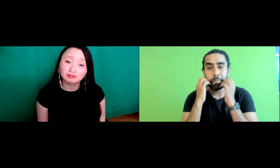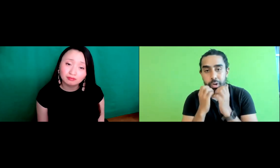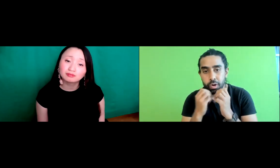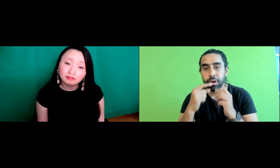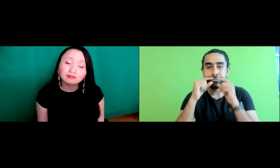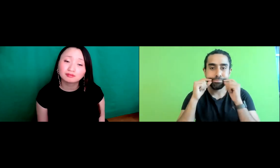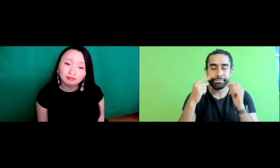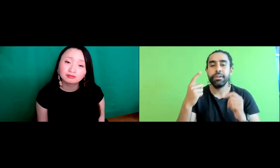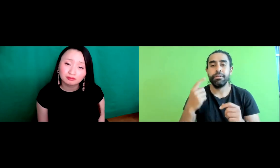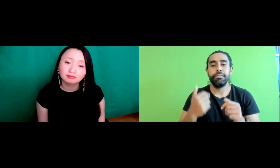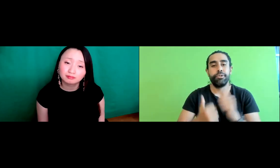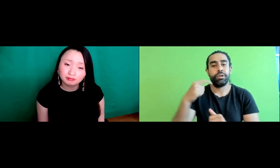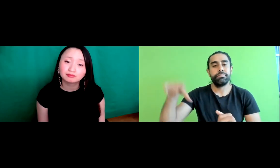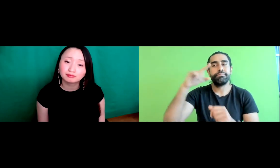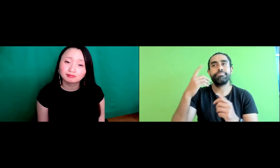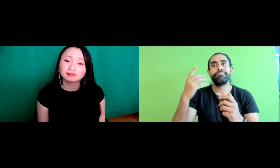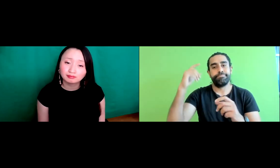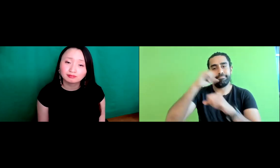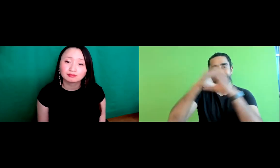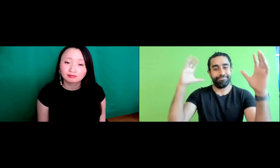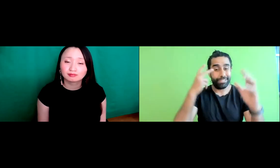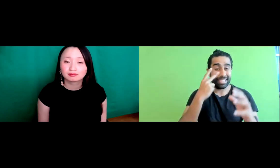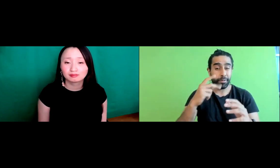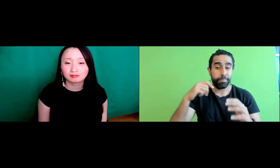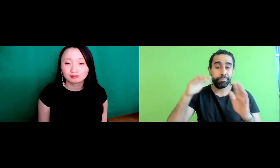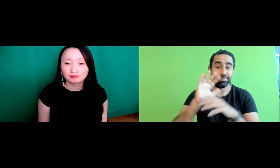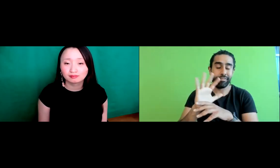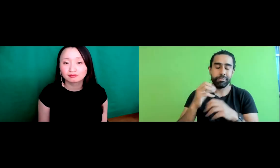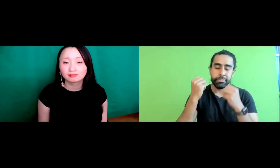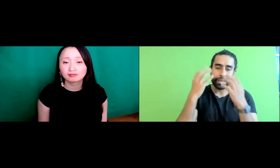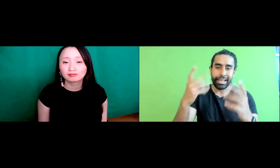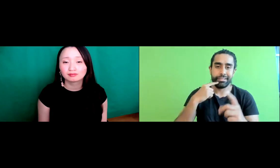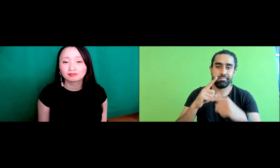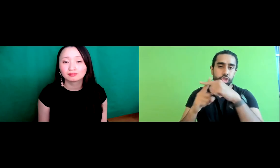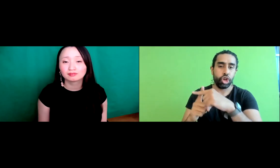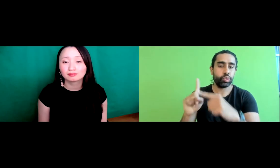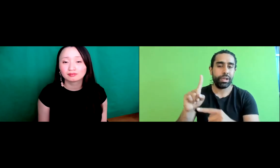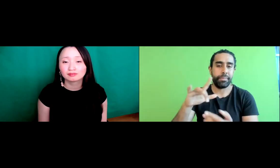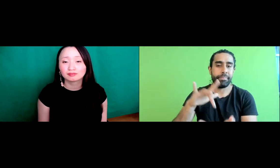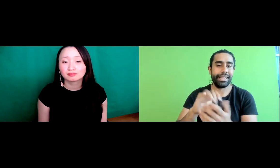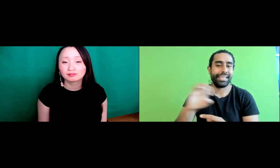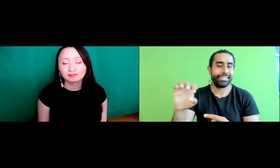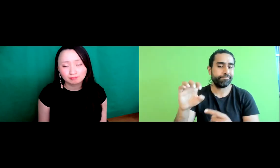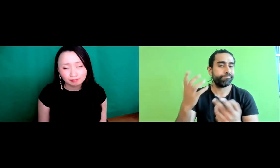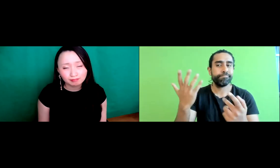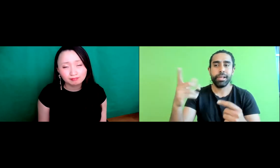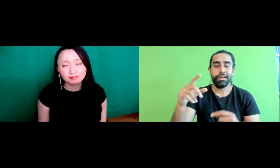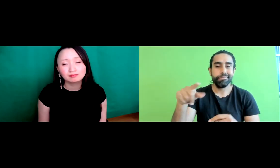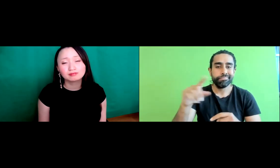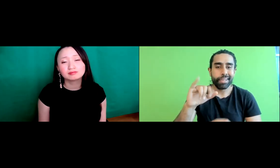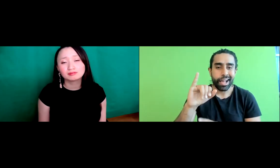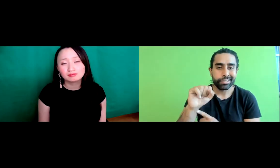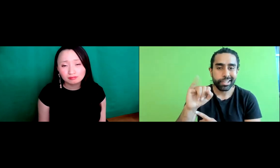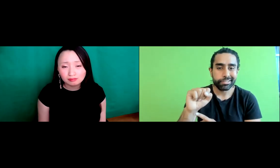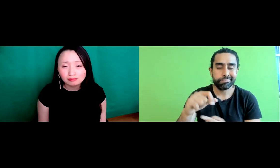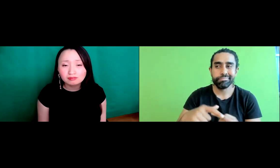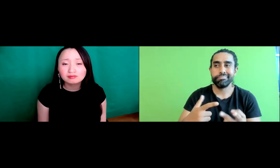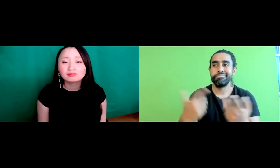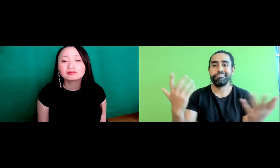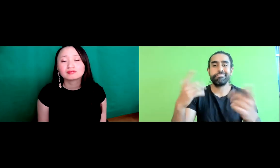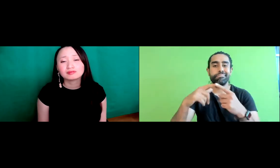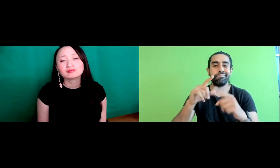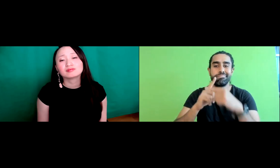I was, without just asking me. I am a light skinned brown man with a beard. And so sometimes